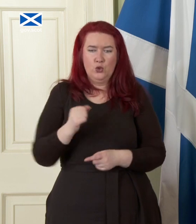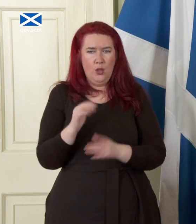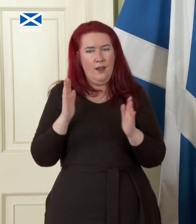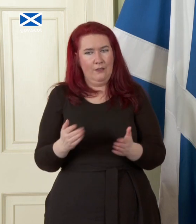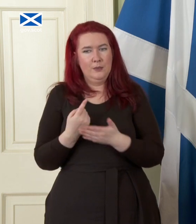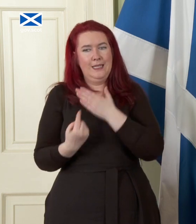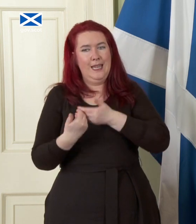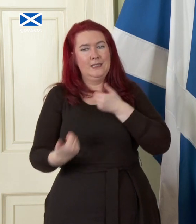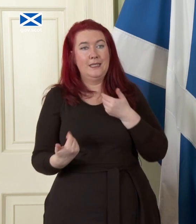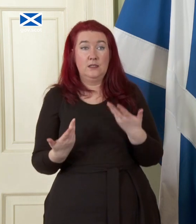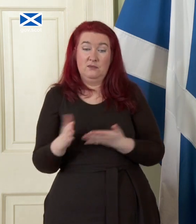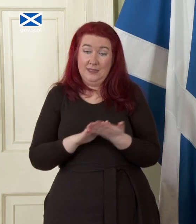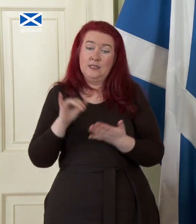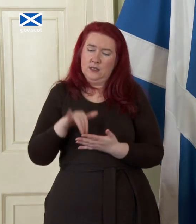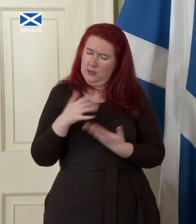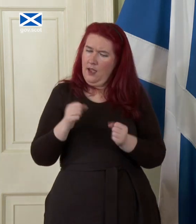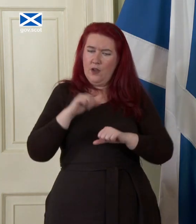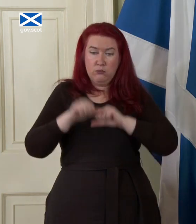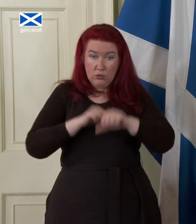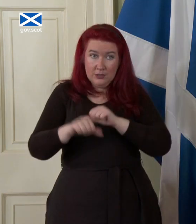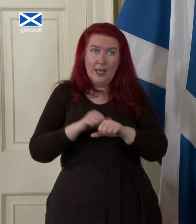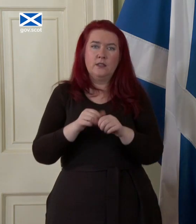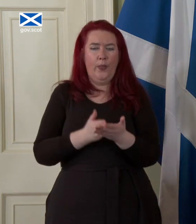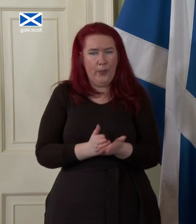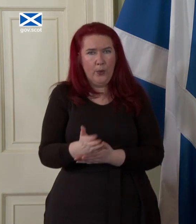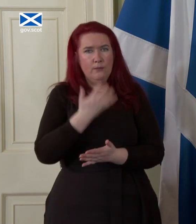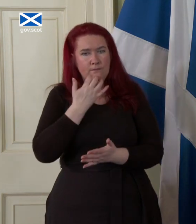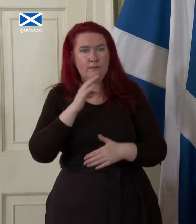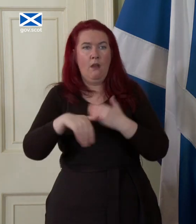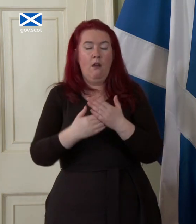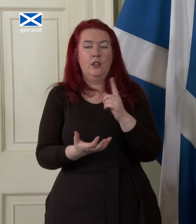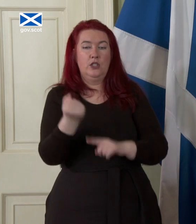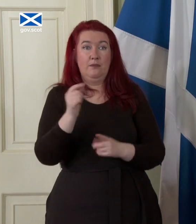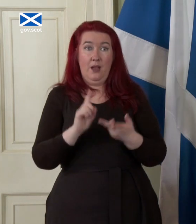a process that we have to go through to achieve that but that is compared to the alternative of